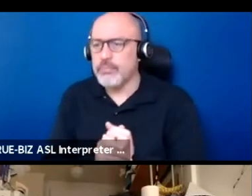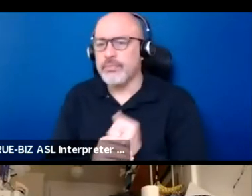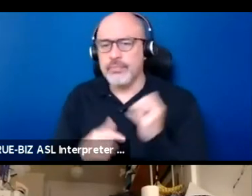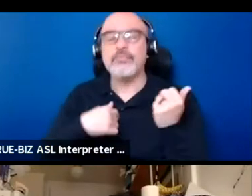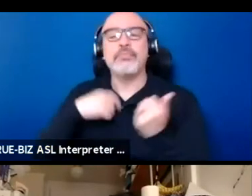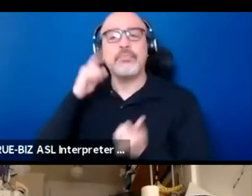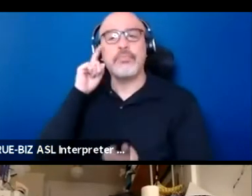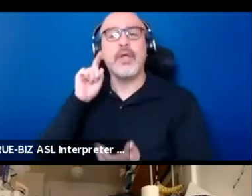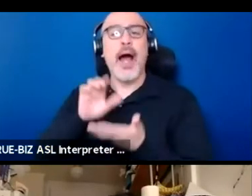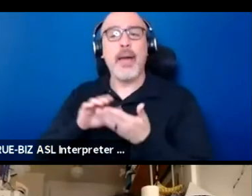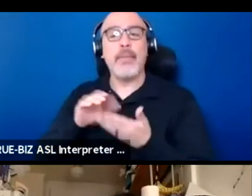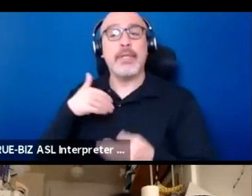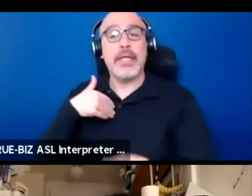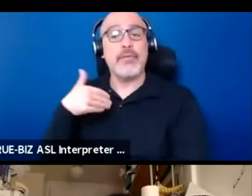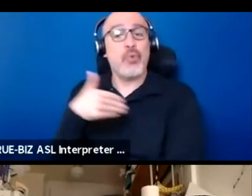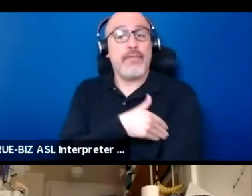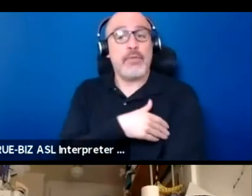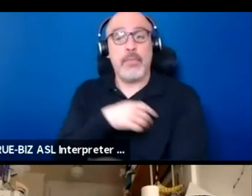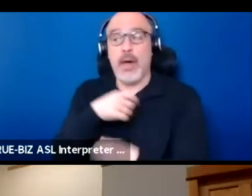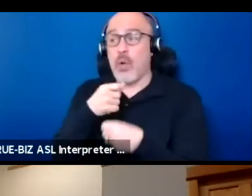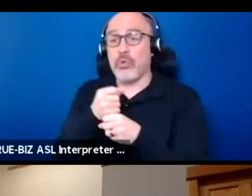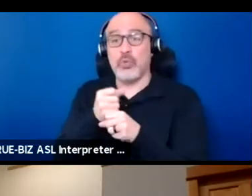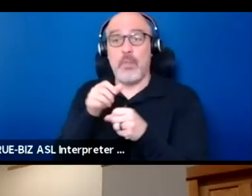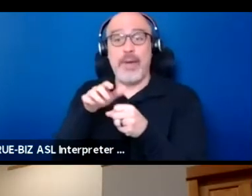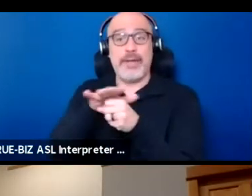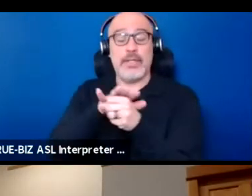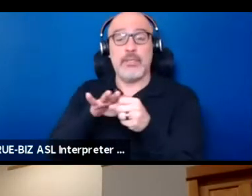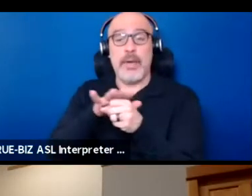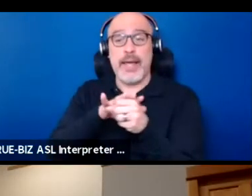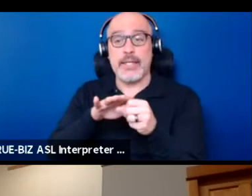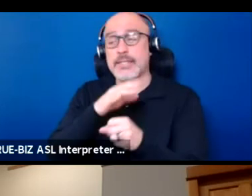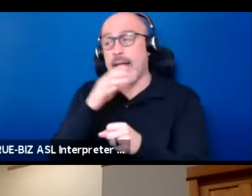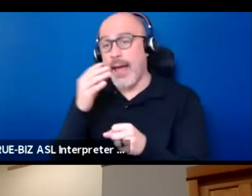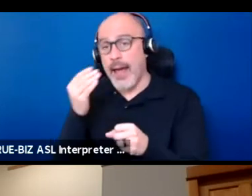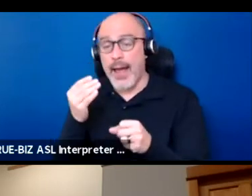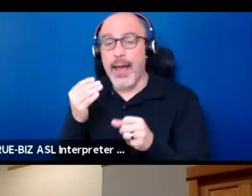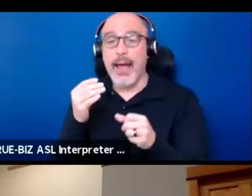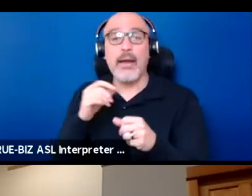to make that space for ourselves and that the non-native theater world